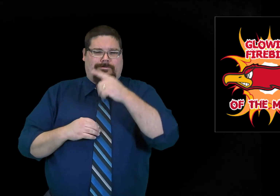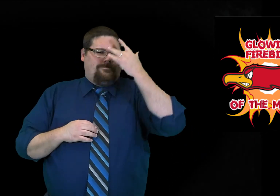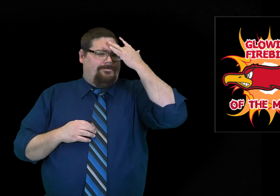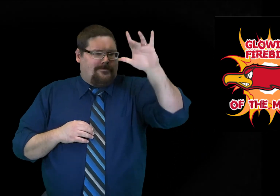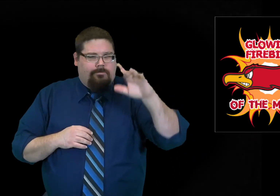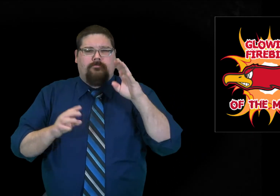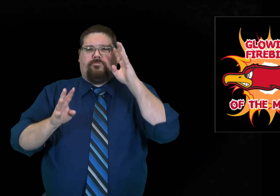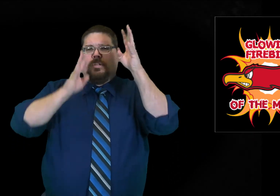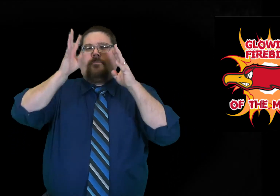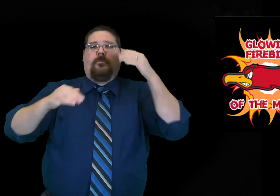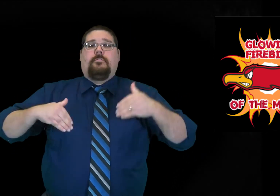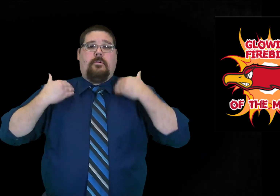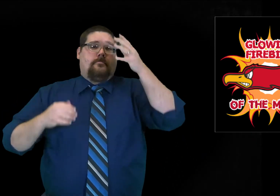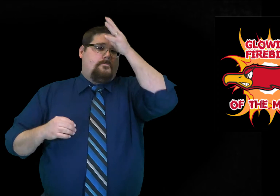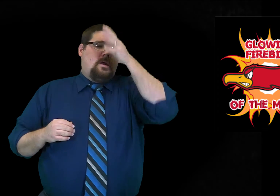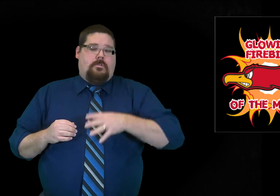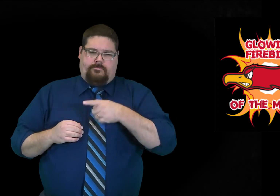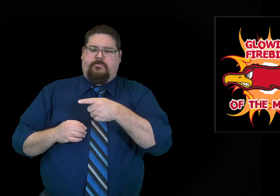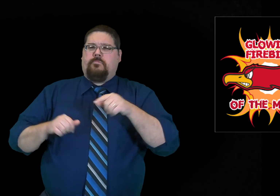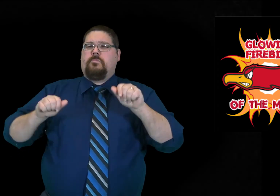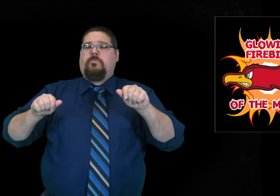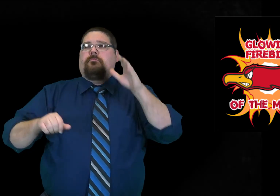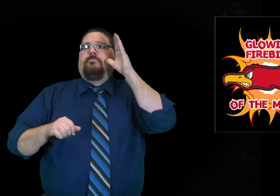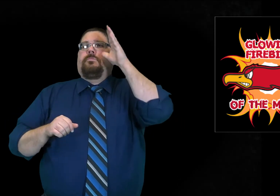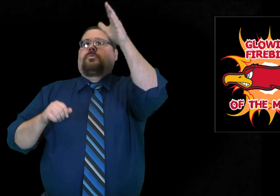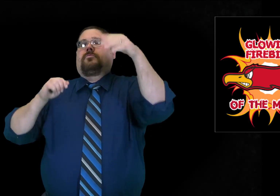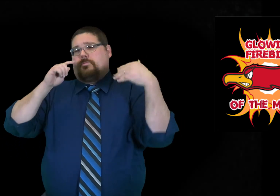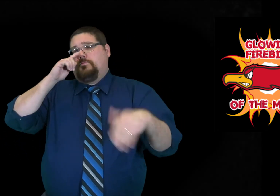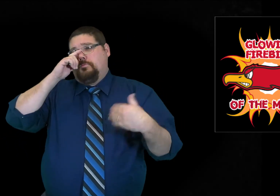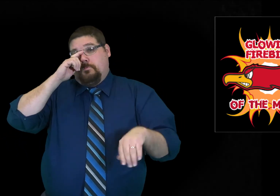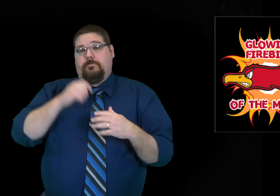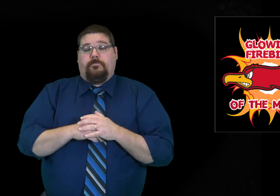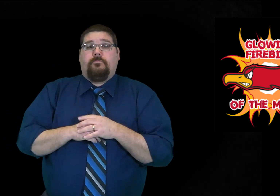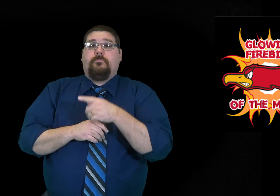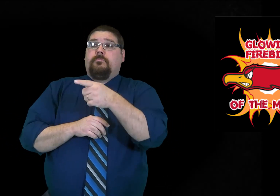They are very creative, and definitely this young man has potential.